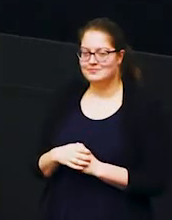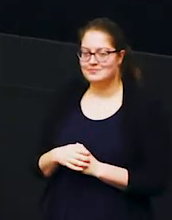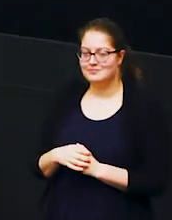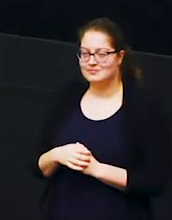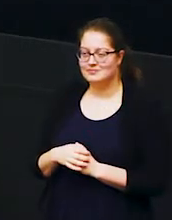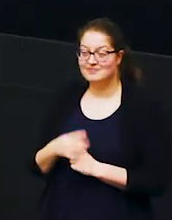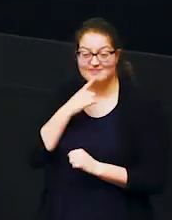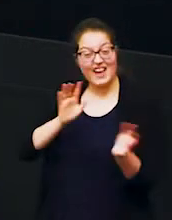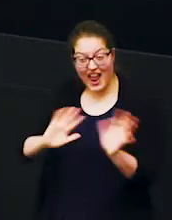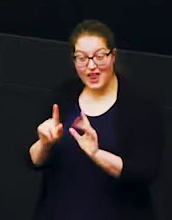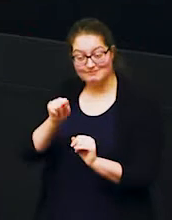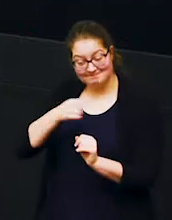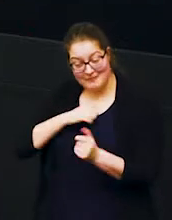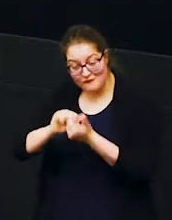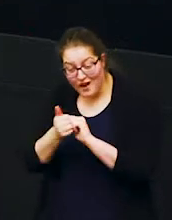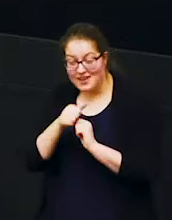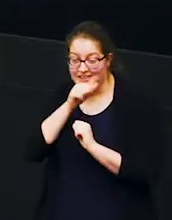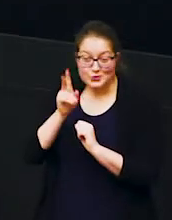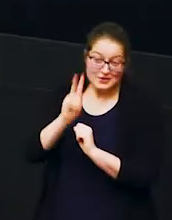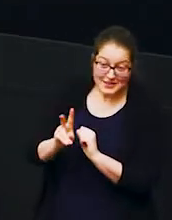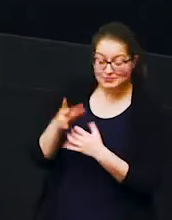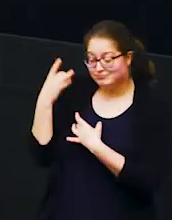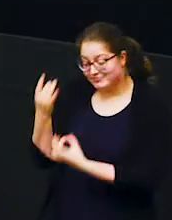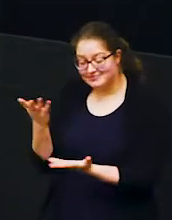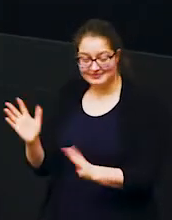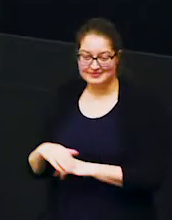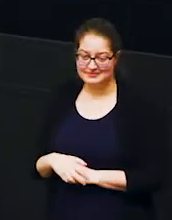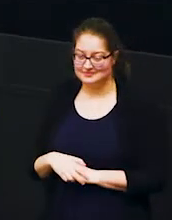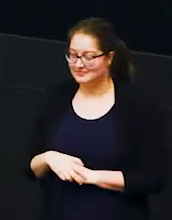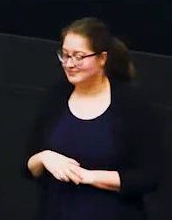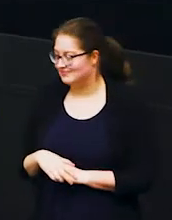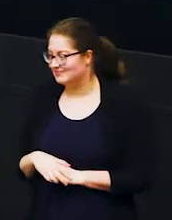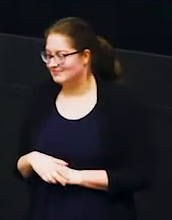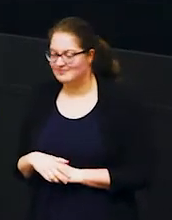to say hello you're my friend nice to see you again okay so lots of greeting going on there